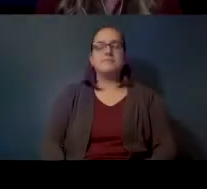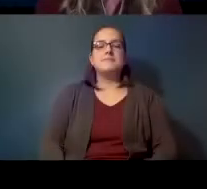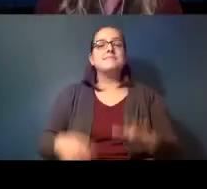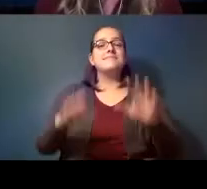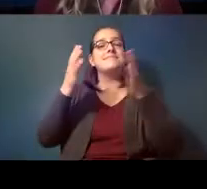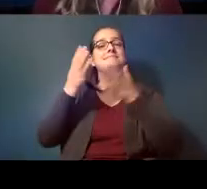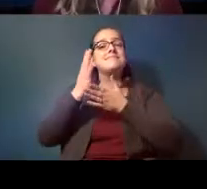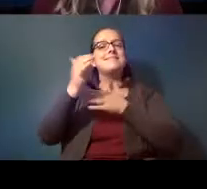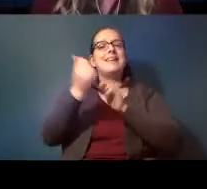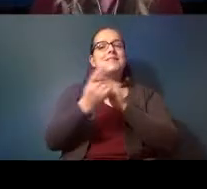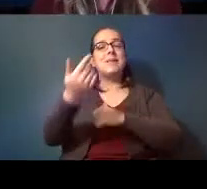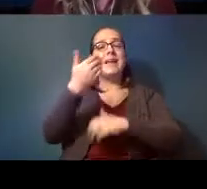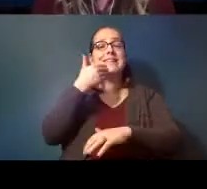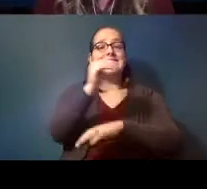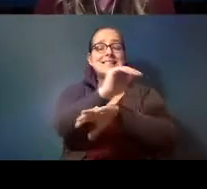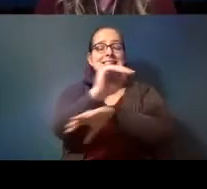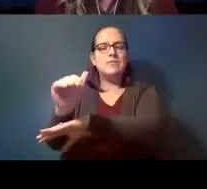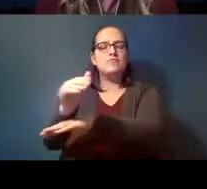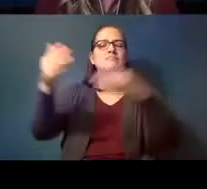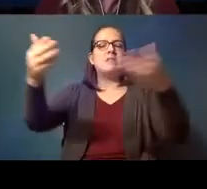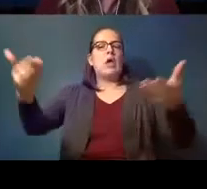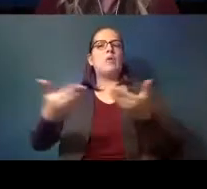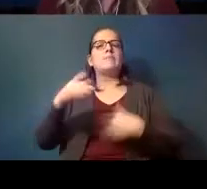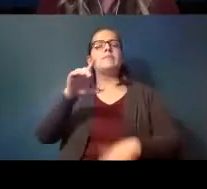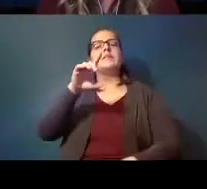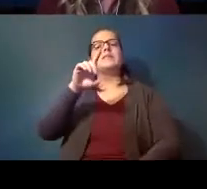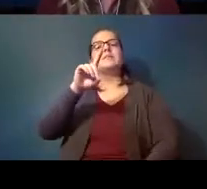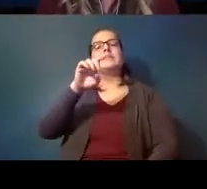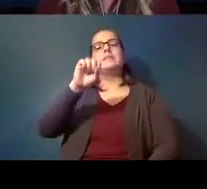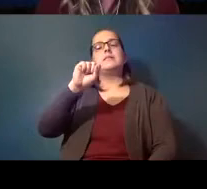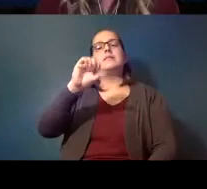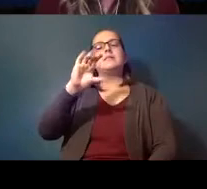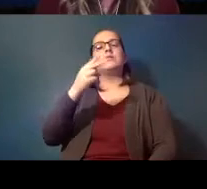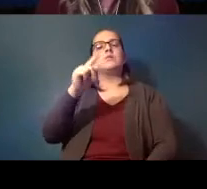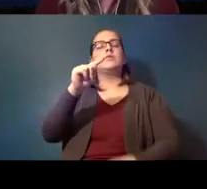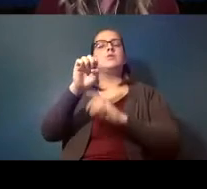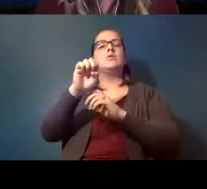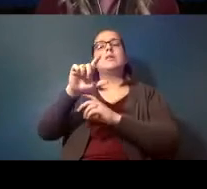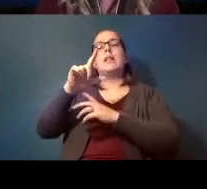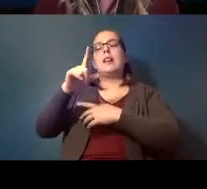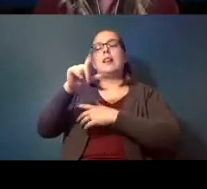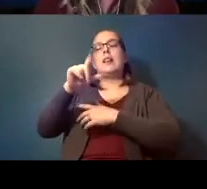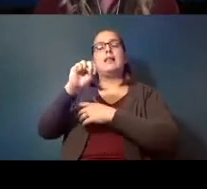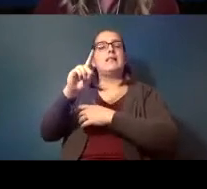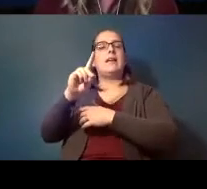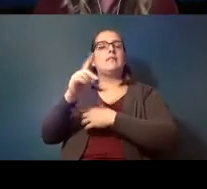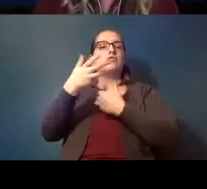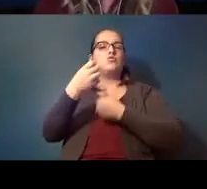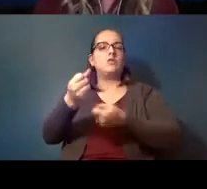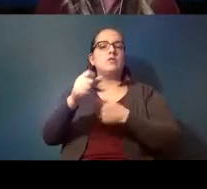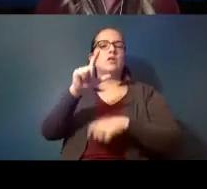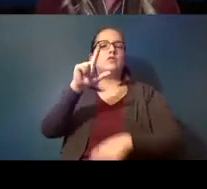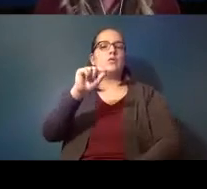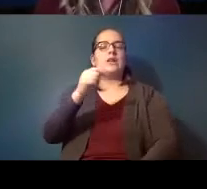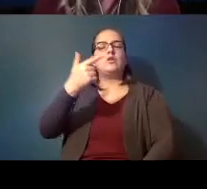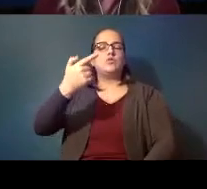good evening welcome to the deschutes land trust 2021 nature night speaker series i'm so glad that